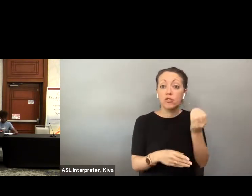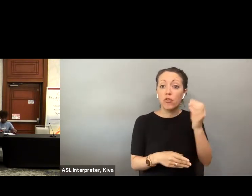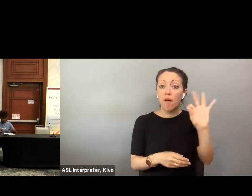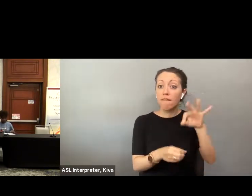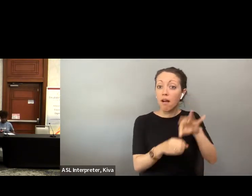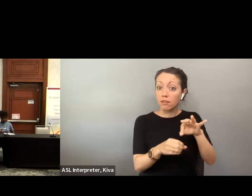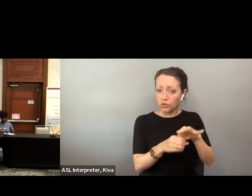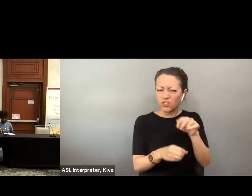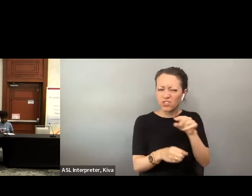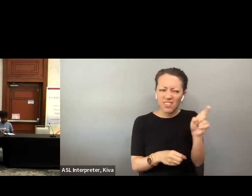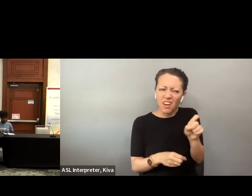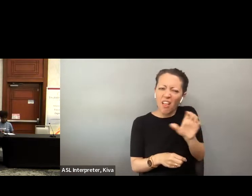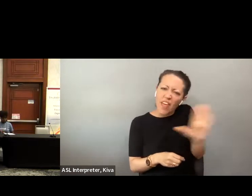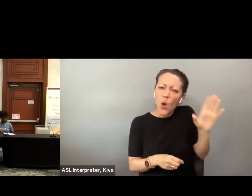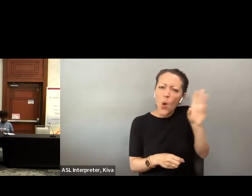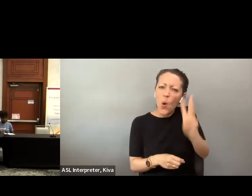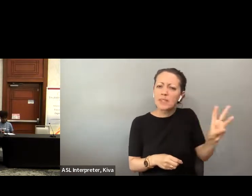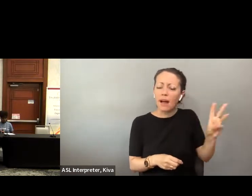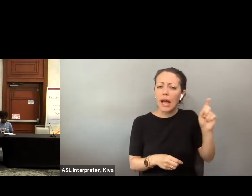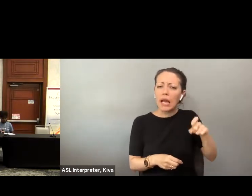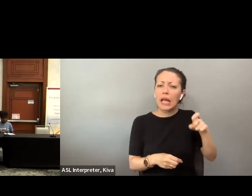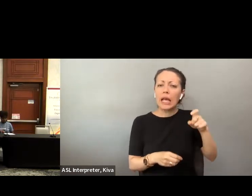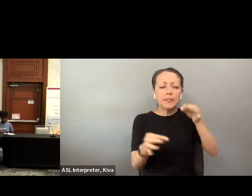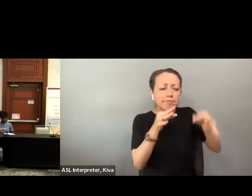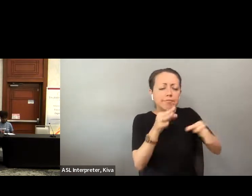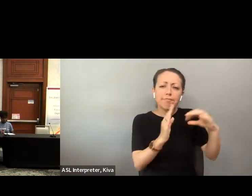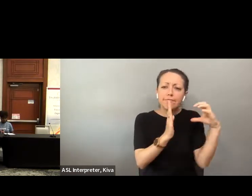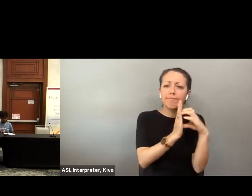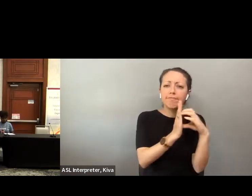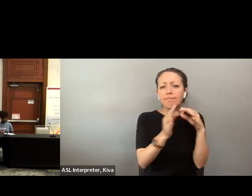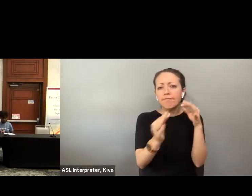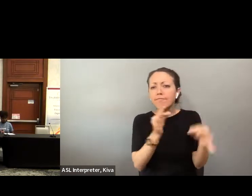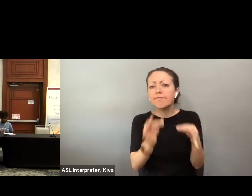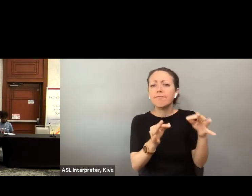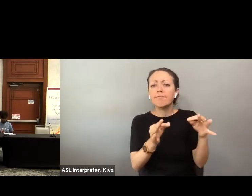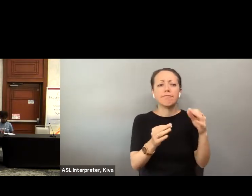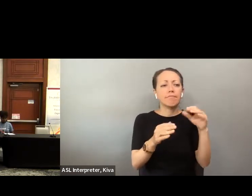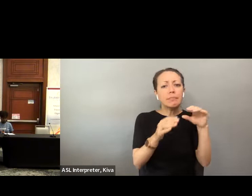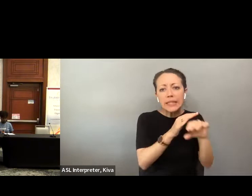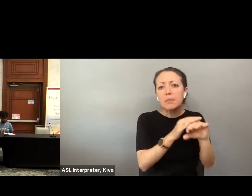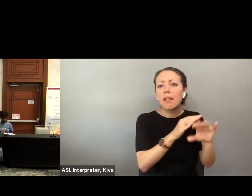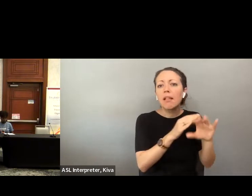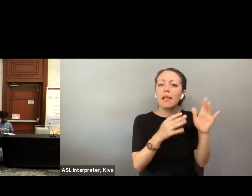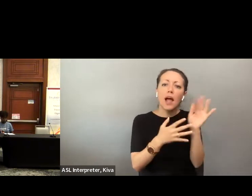that we also need to get the supervisors of elections to have This is Marcia, and I think, too, but we do need to also get the supervisors of elections to have on their website to have information out there. information on their website. To have information out there,